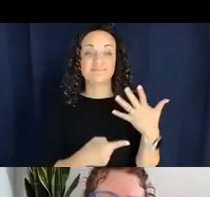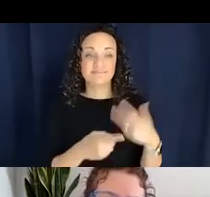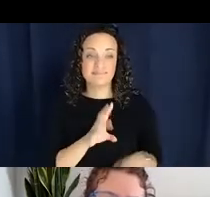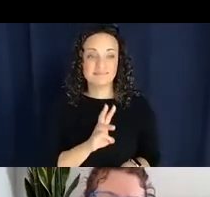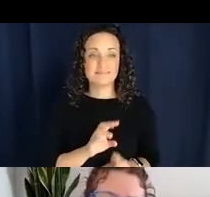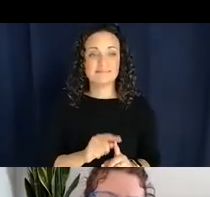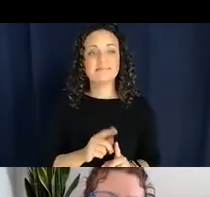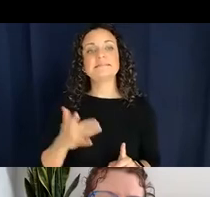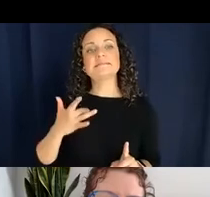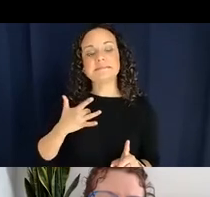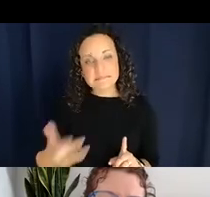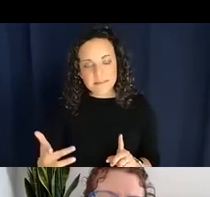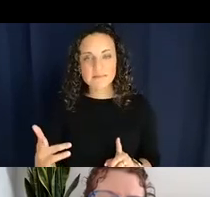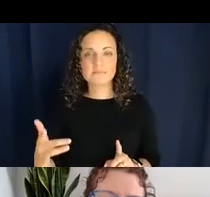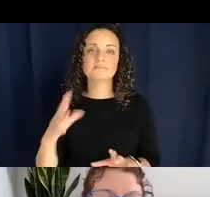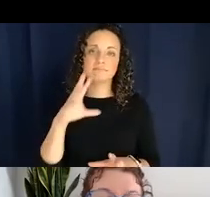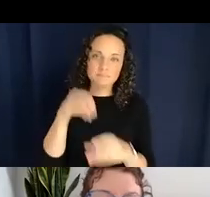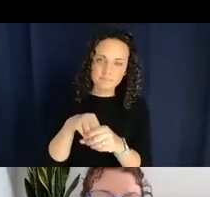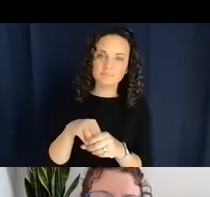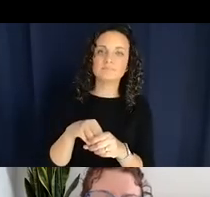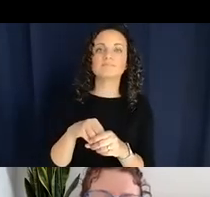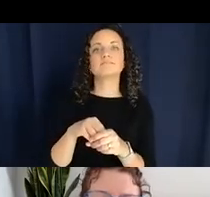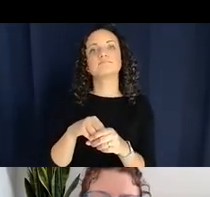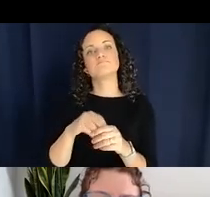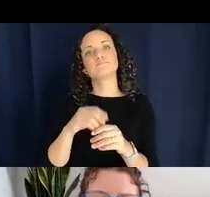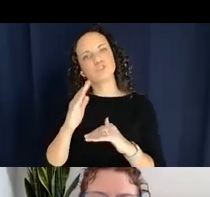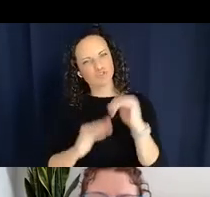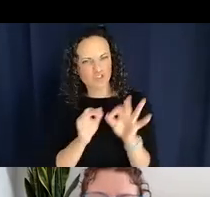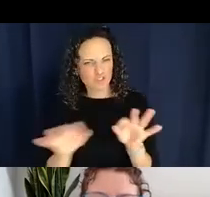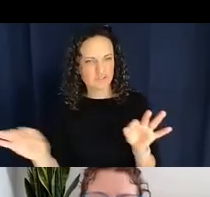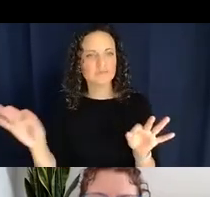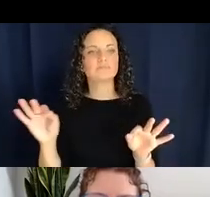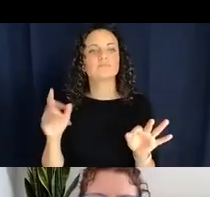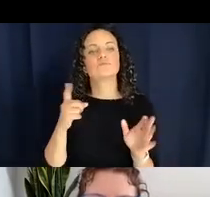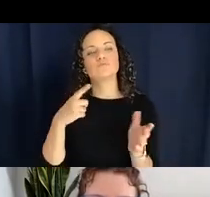are talking about objects in motion or at rest.